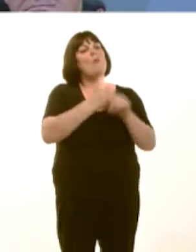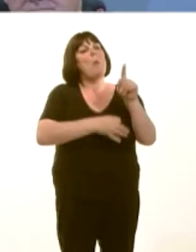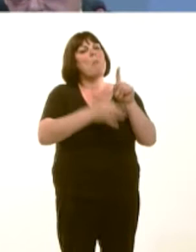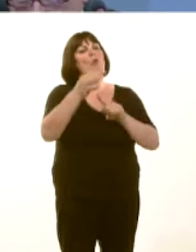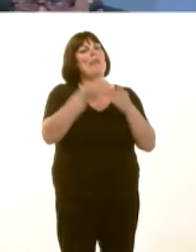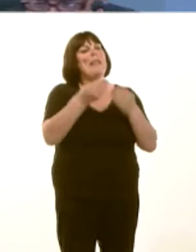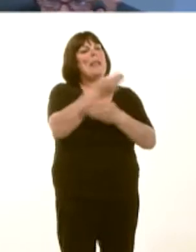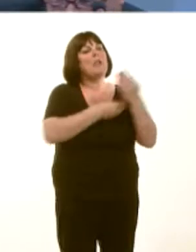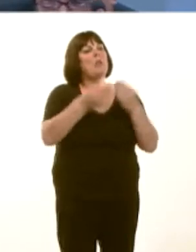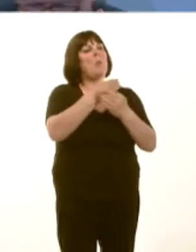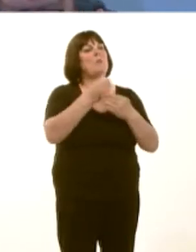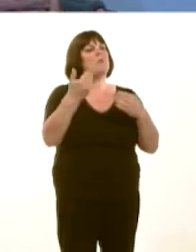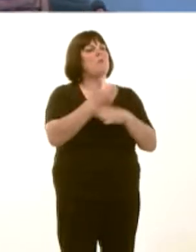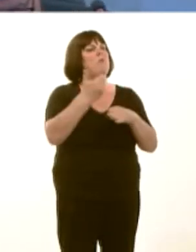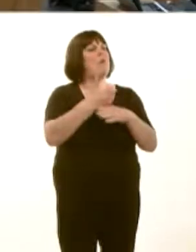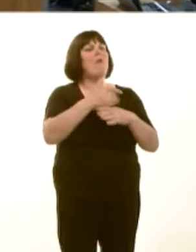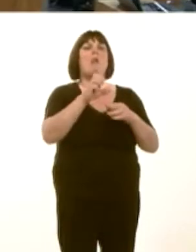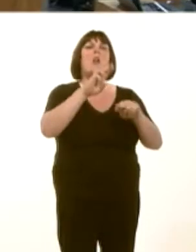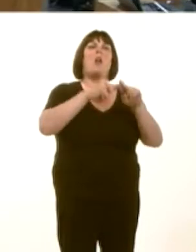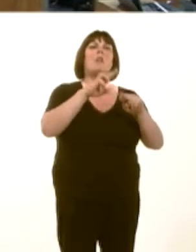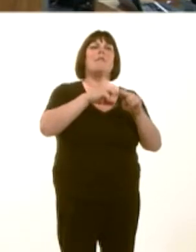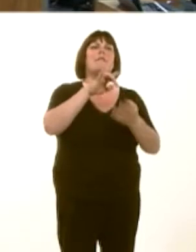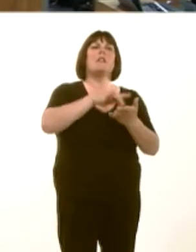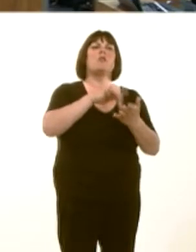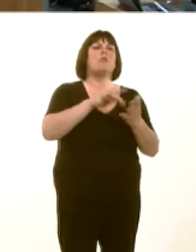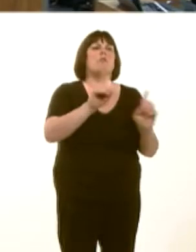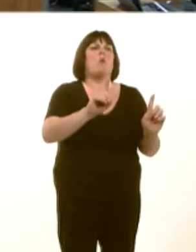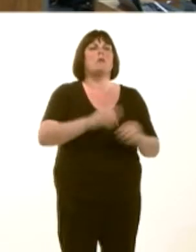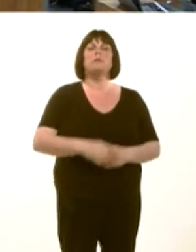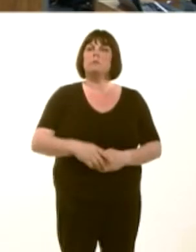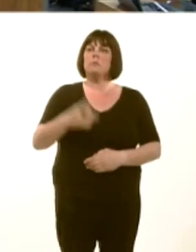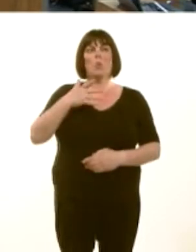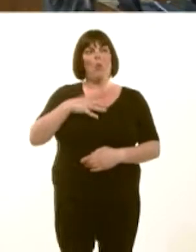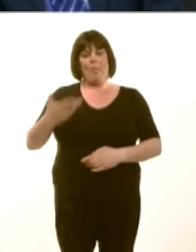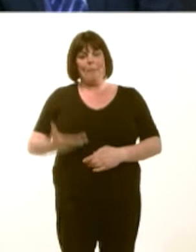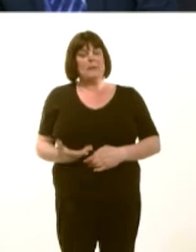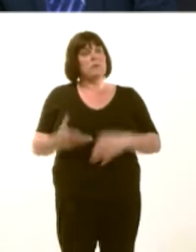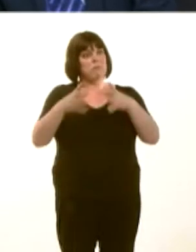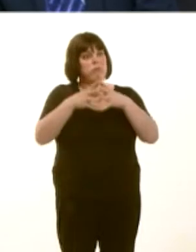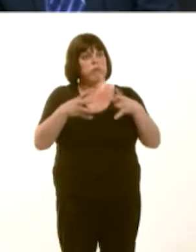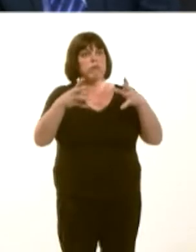OAQ(4)2234(FM) Carwyn Jones: Well, a range of prioritiesósupporting jobs and growth and improving the business environment and, of course, the provision